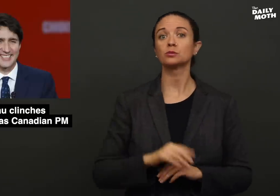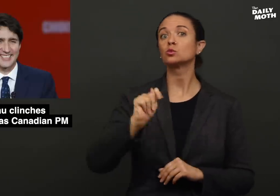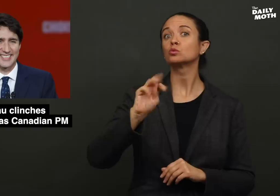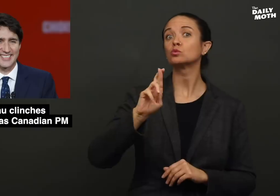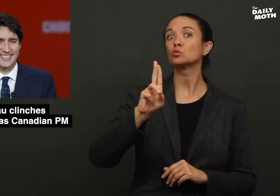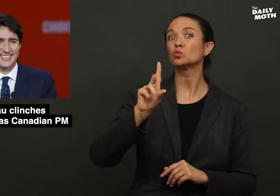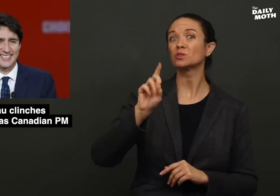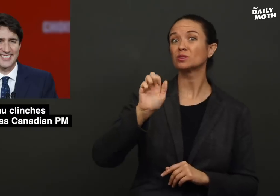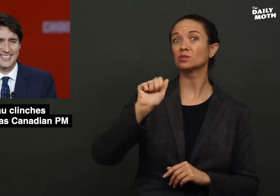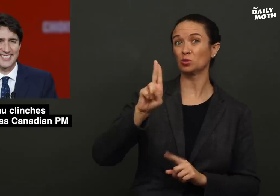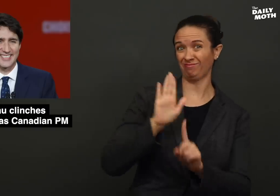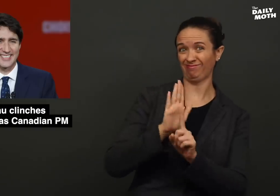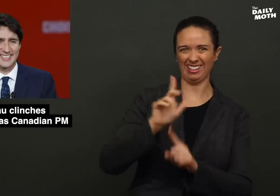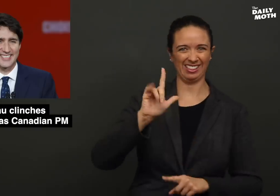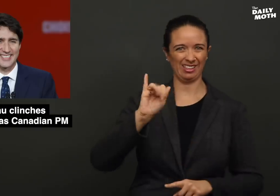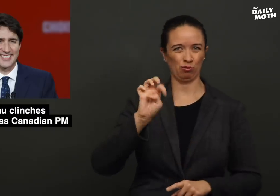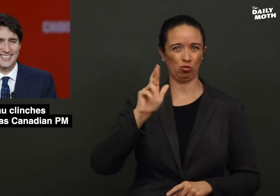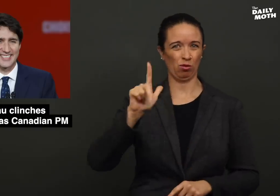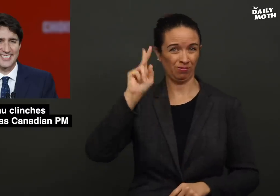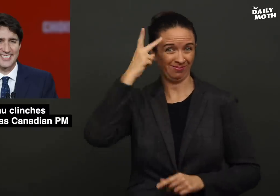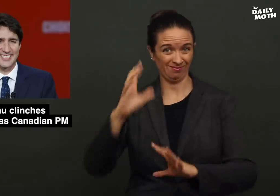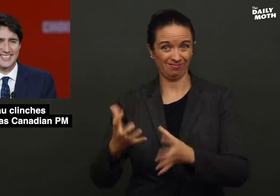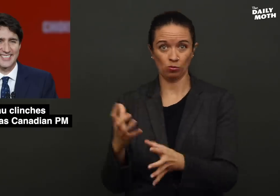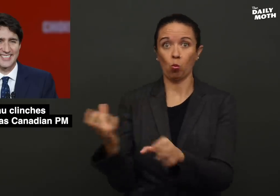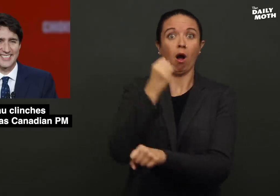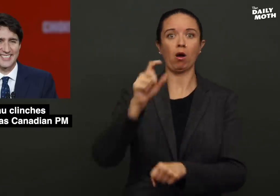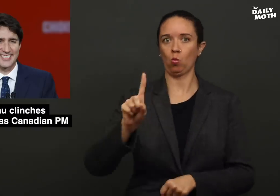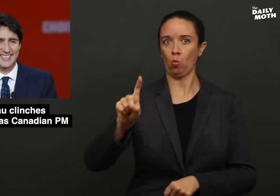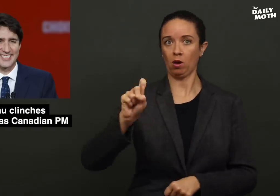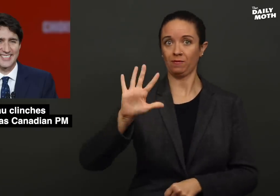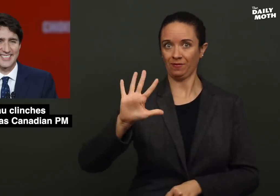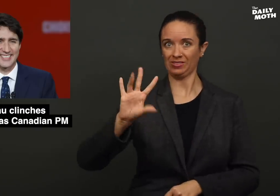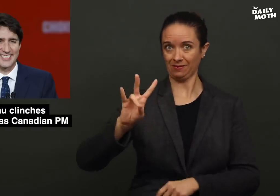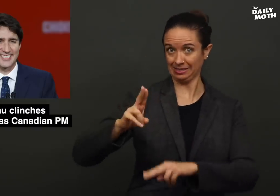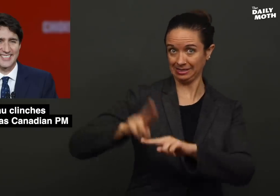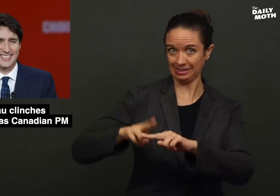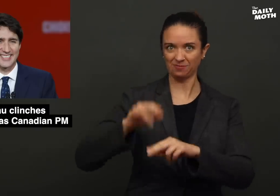Trudeau's Liberal party won 157 seats,